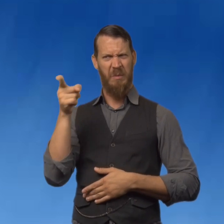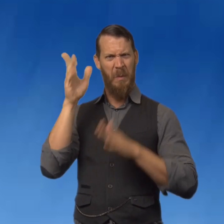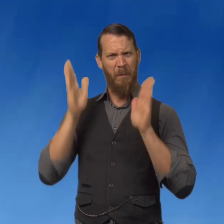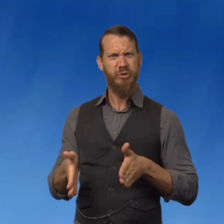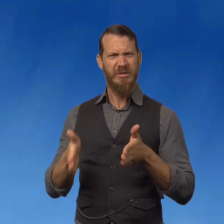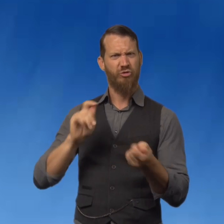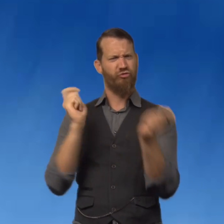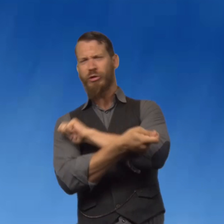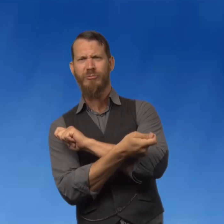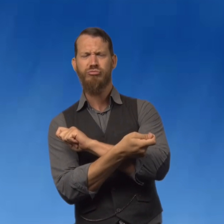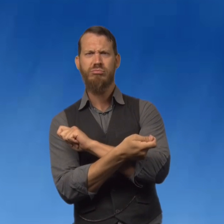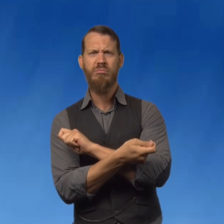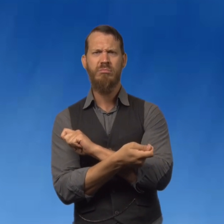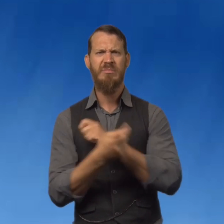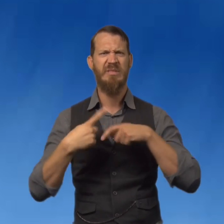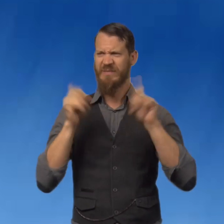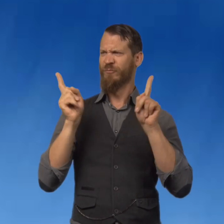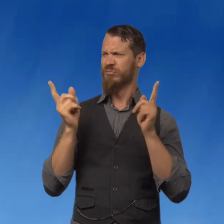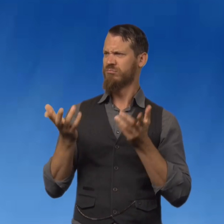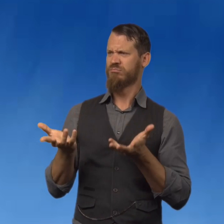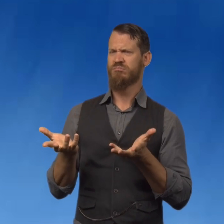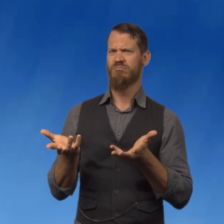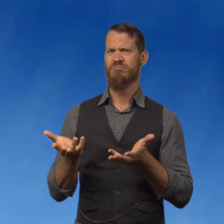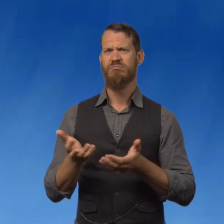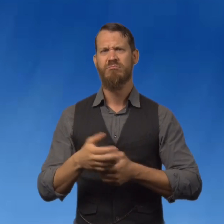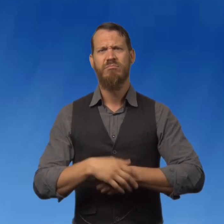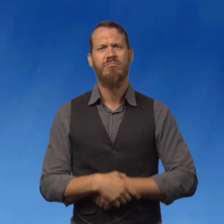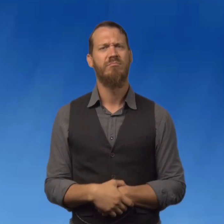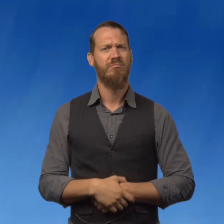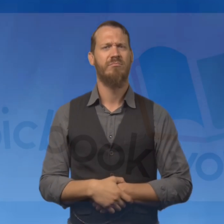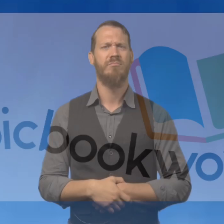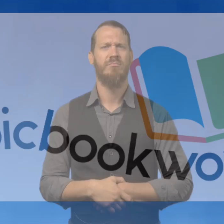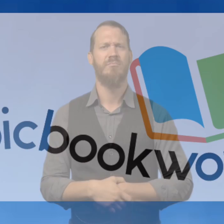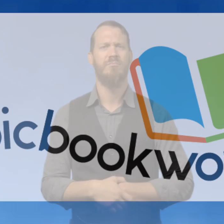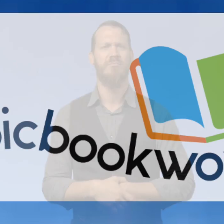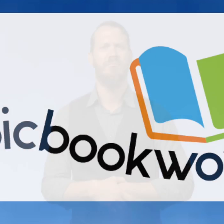Why do you think that the person might have changed and been different that next day?